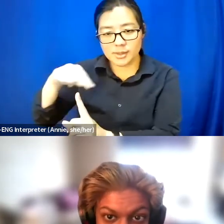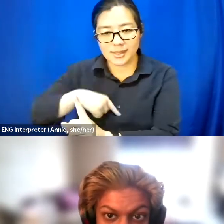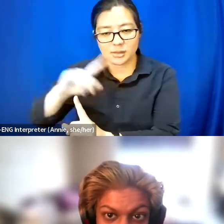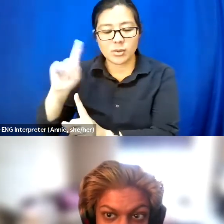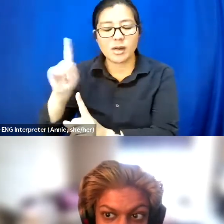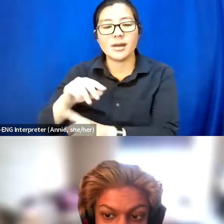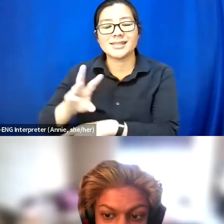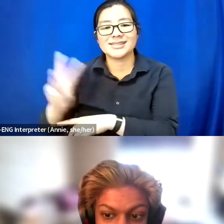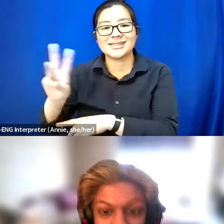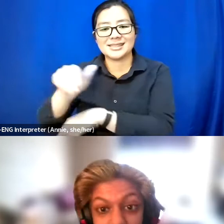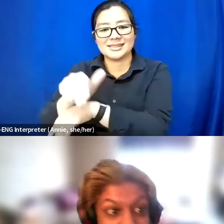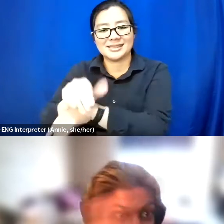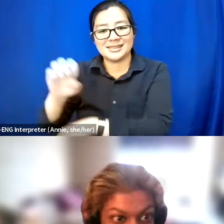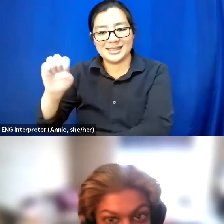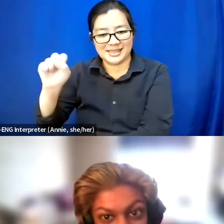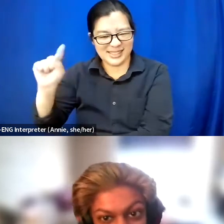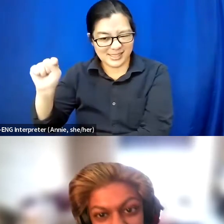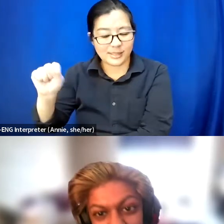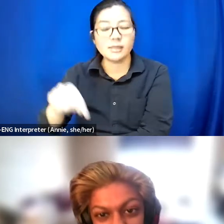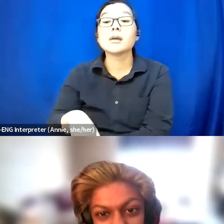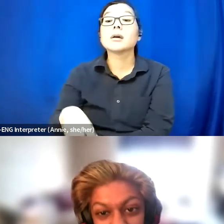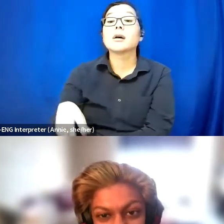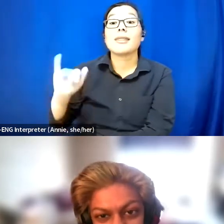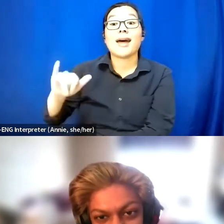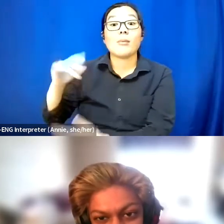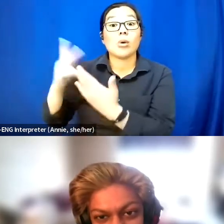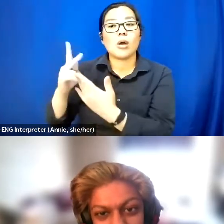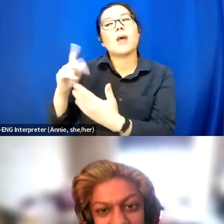And with that program I will be a part of the program.